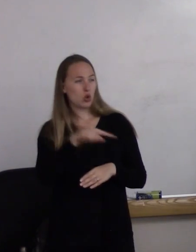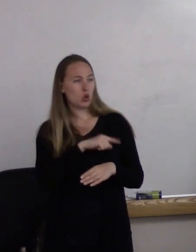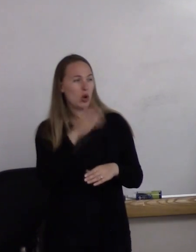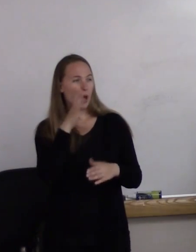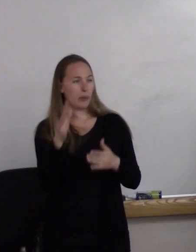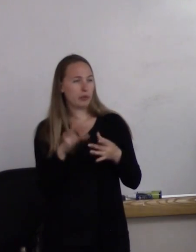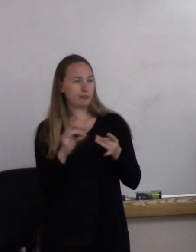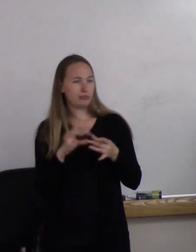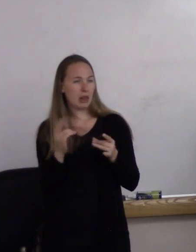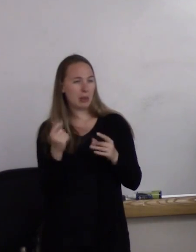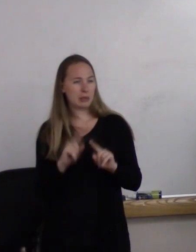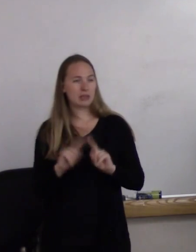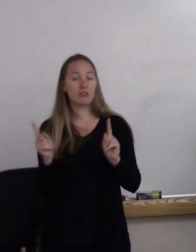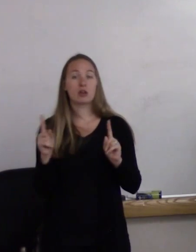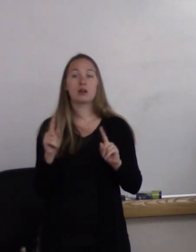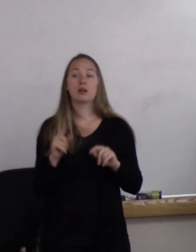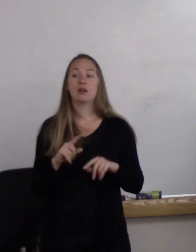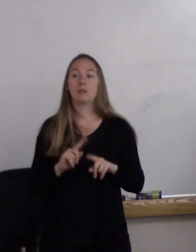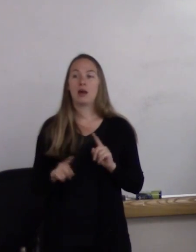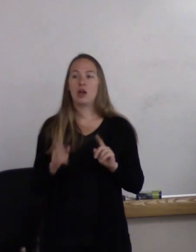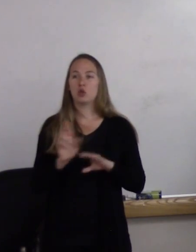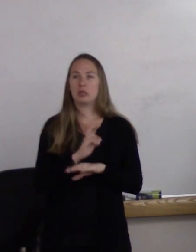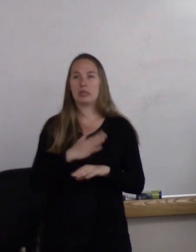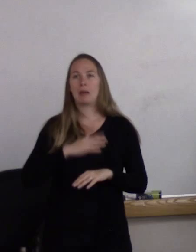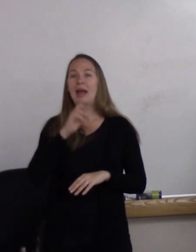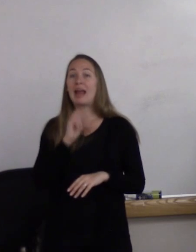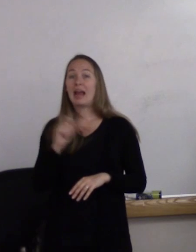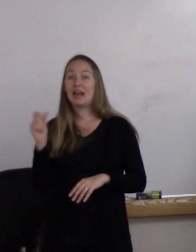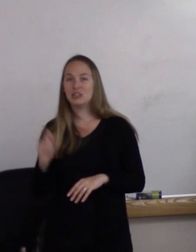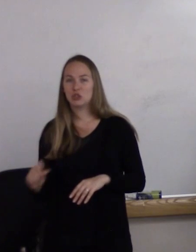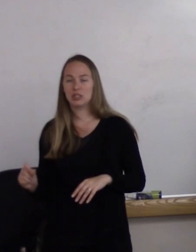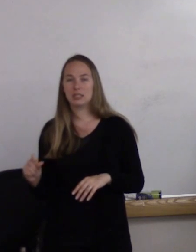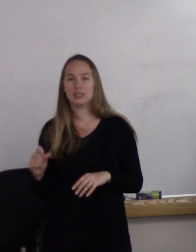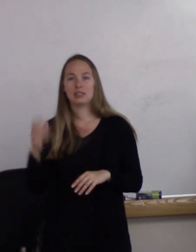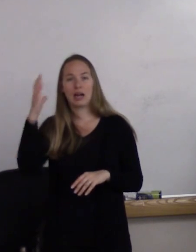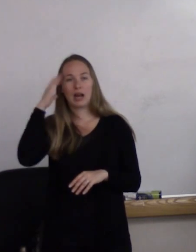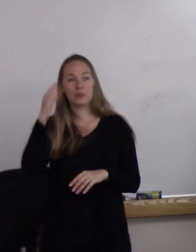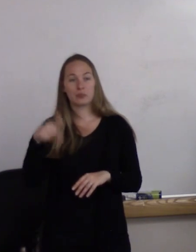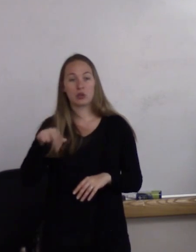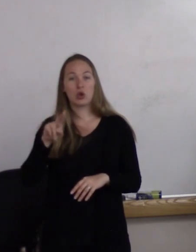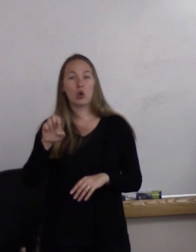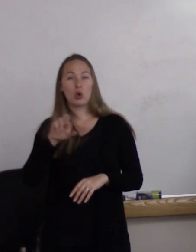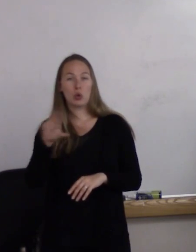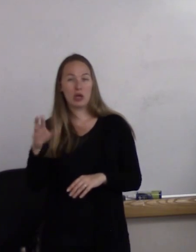But again, using my aging hat, "queer" traditionally has been an extremely derogatory